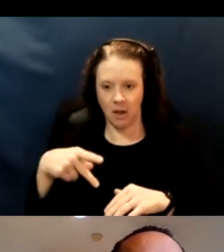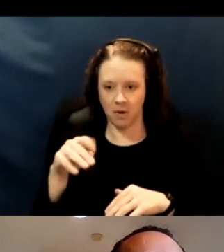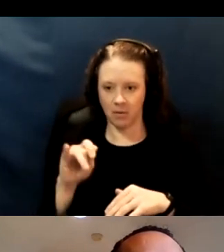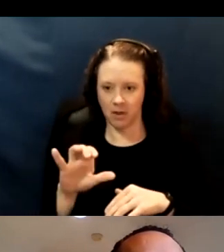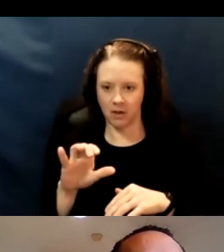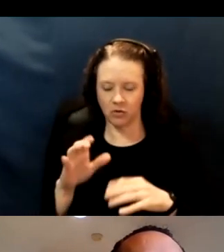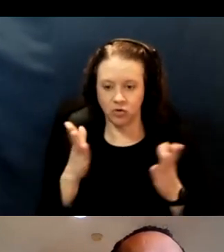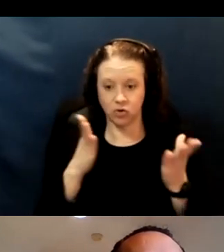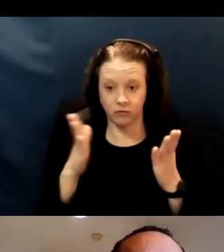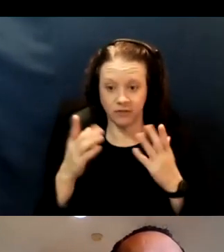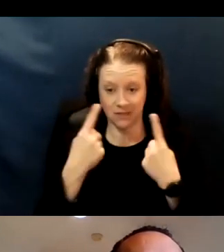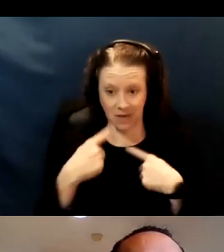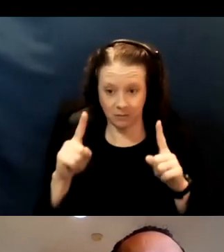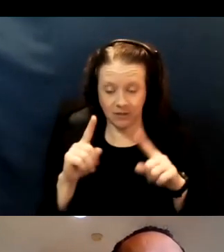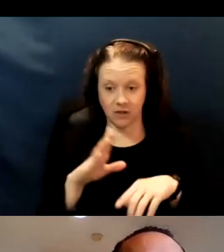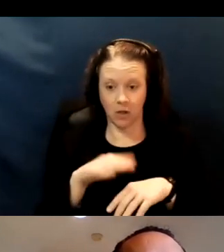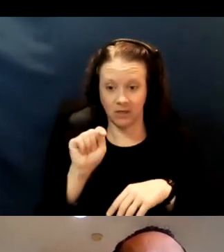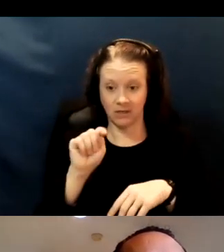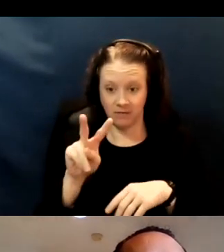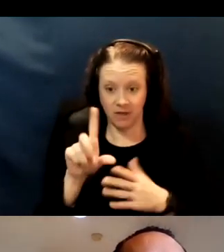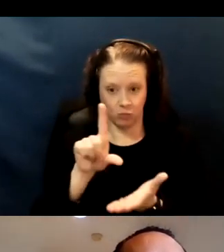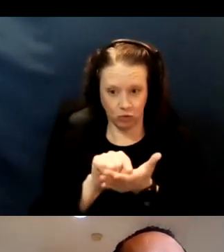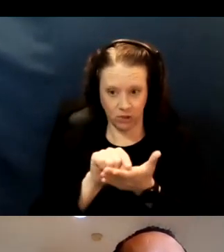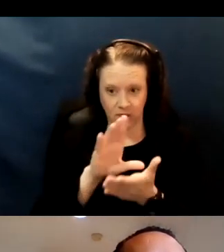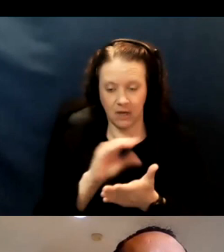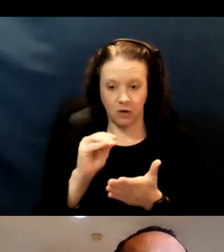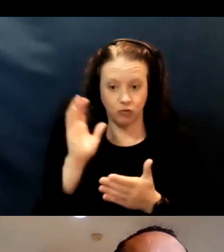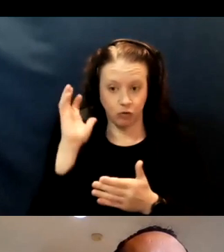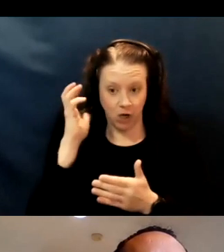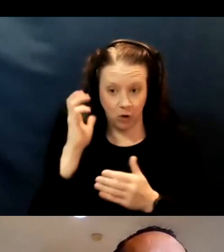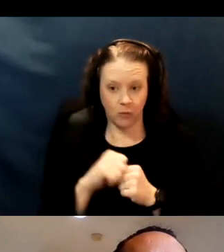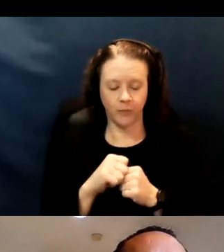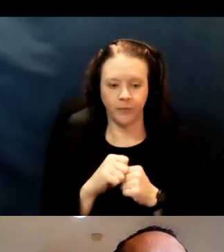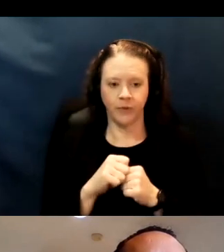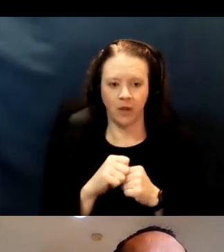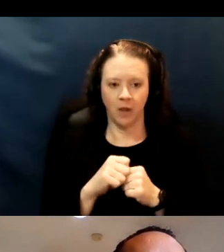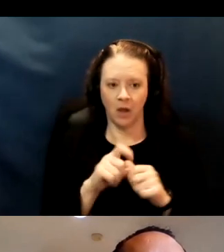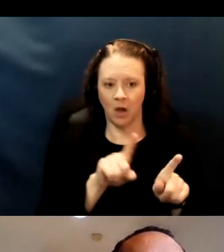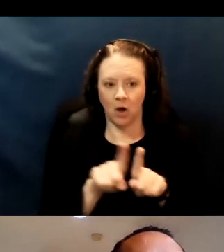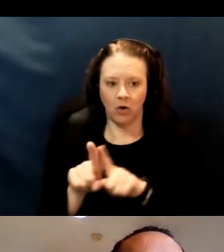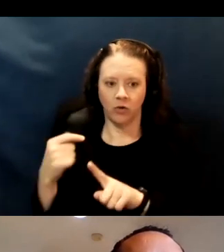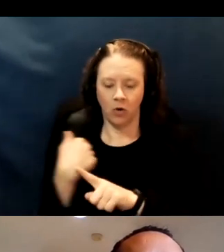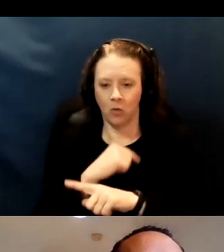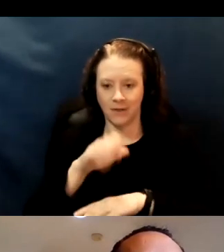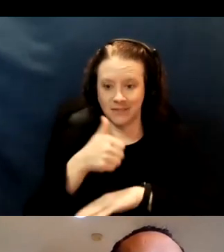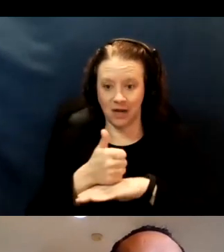on TV, prints and radio. We also have set up a call center.